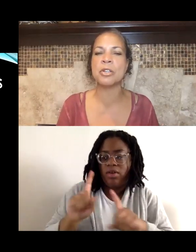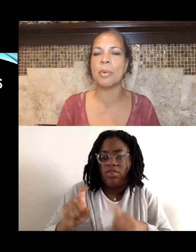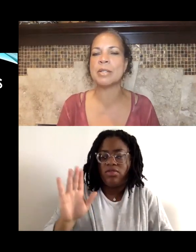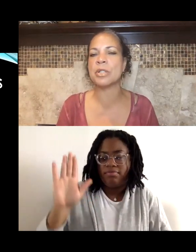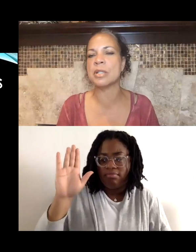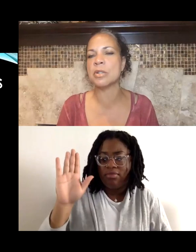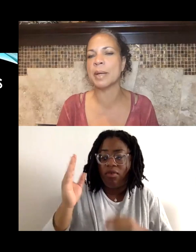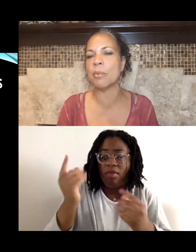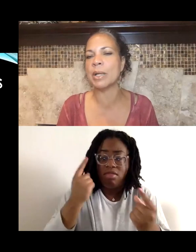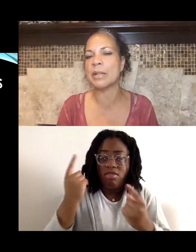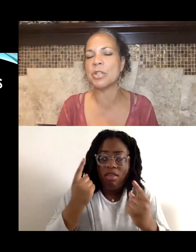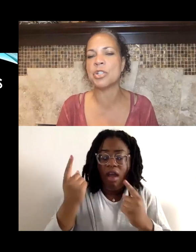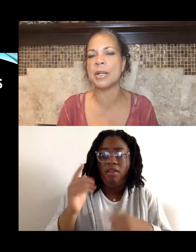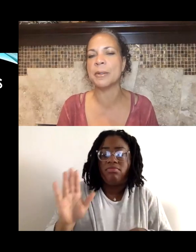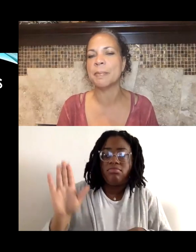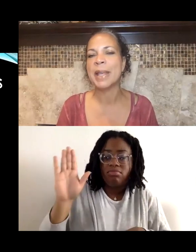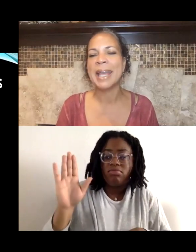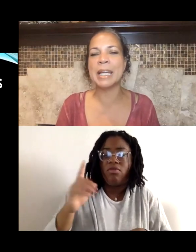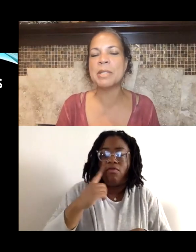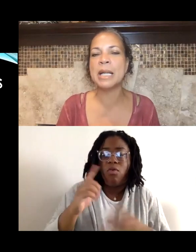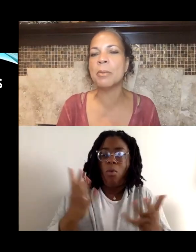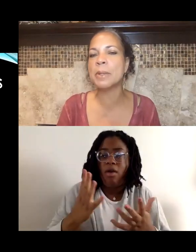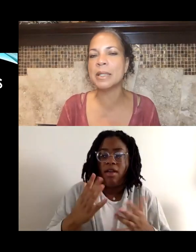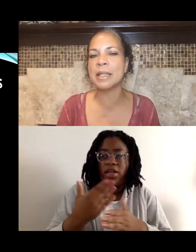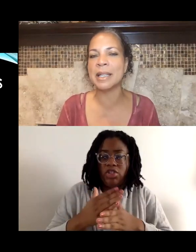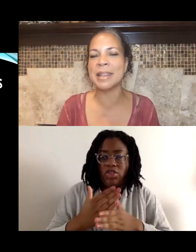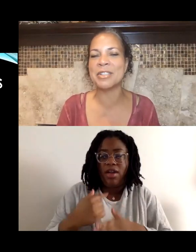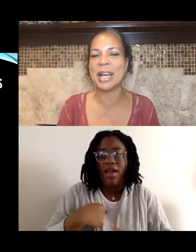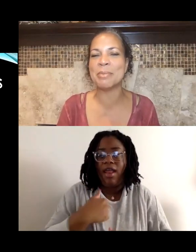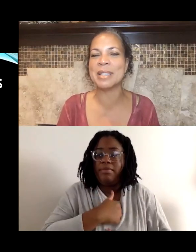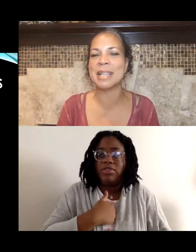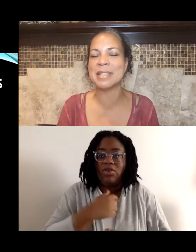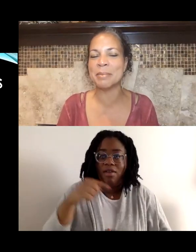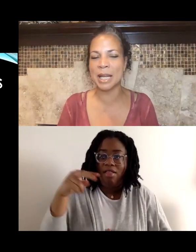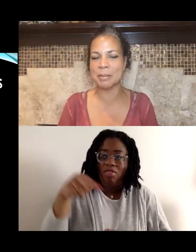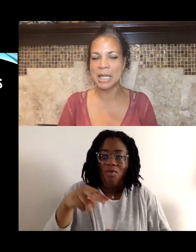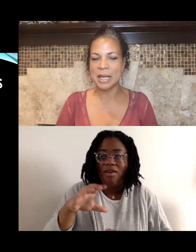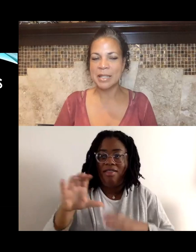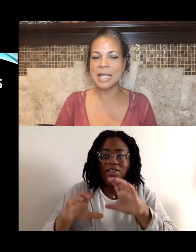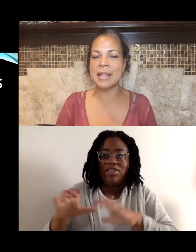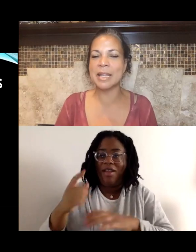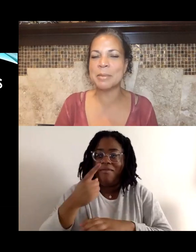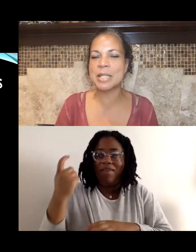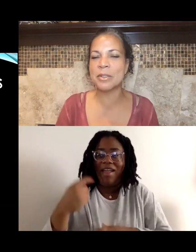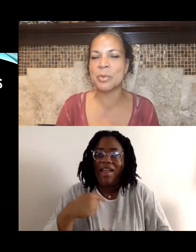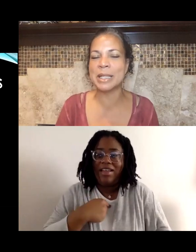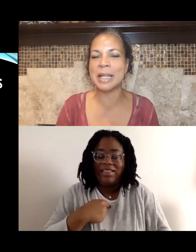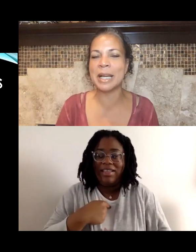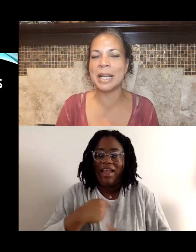or questions around what I just shared. And I'm terrible at looking at the chat, because I sometimes say that I'm still 29,